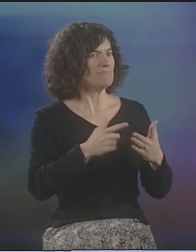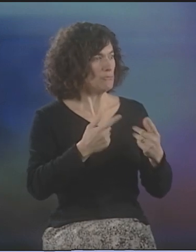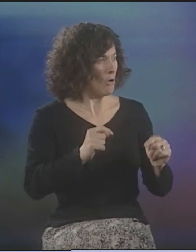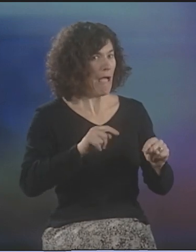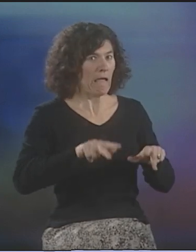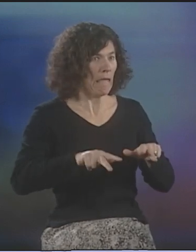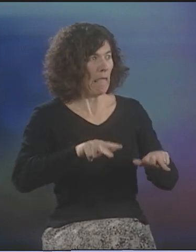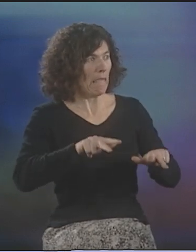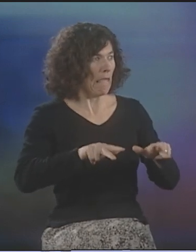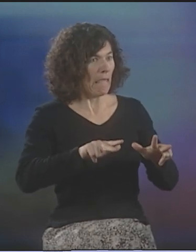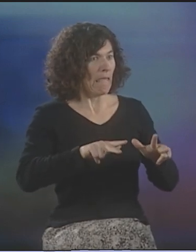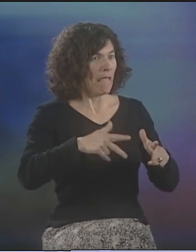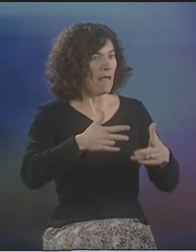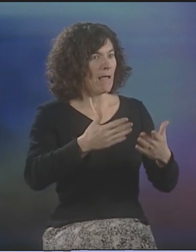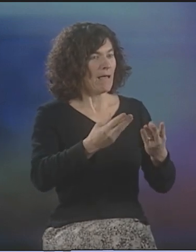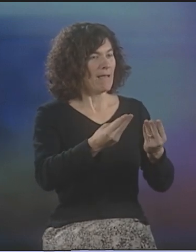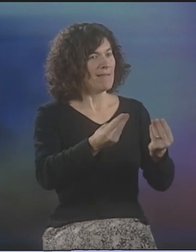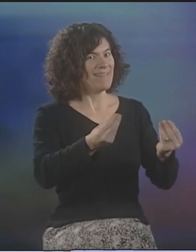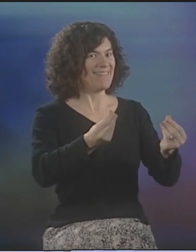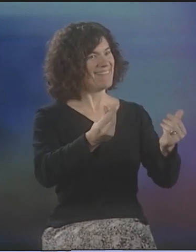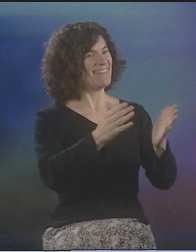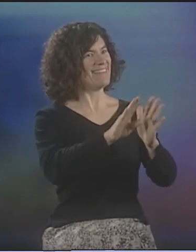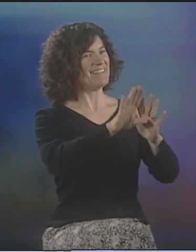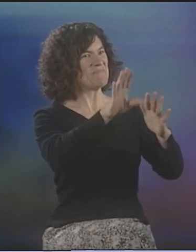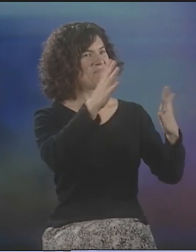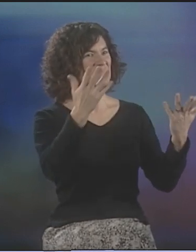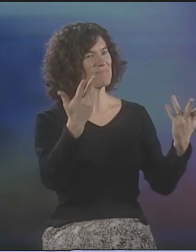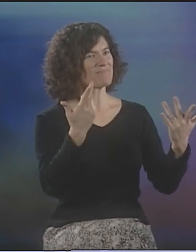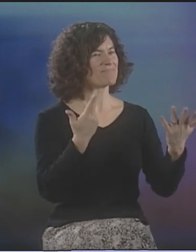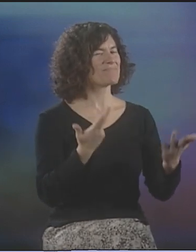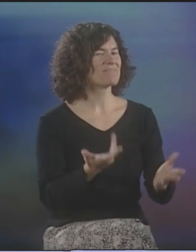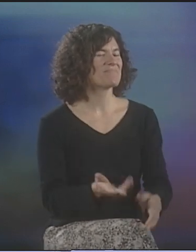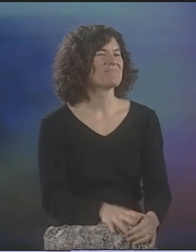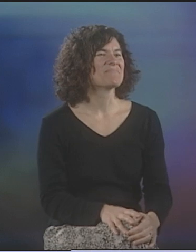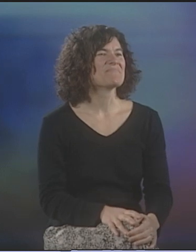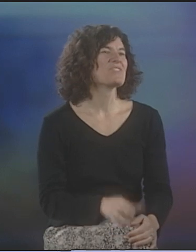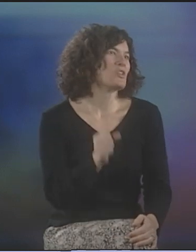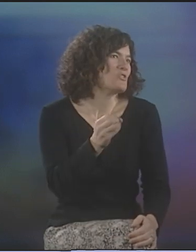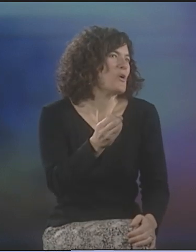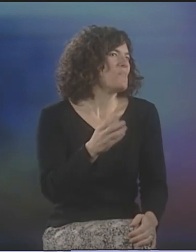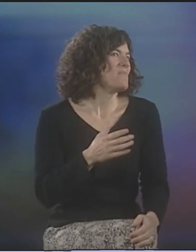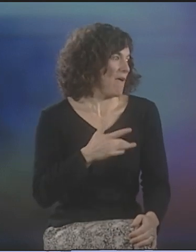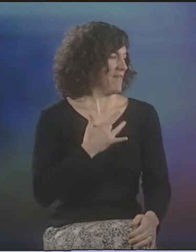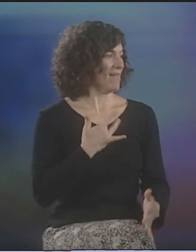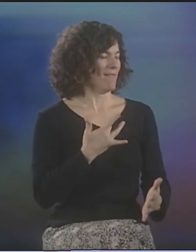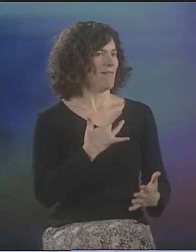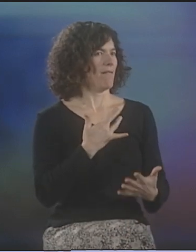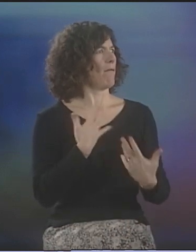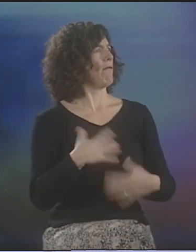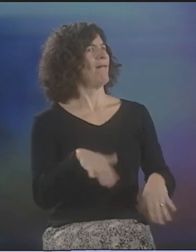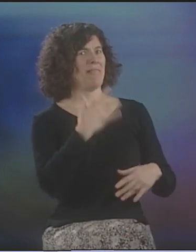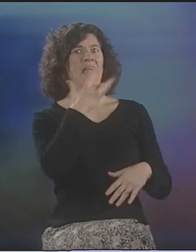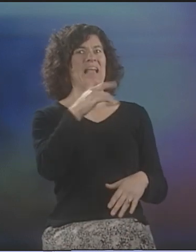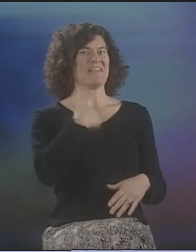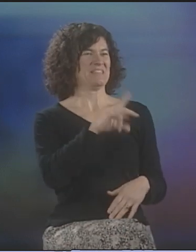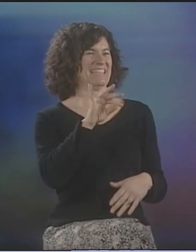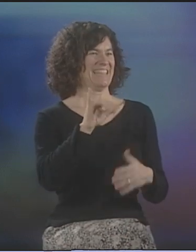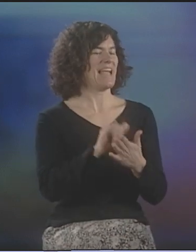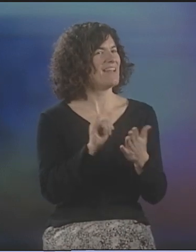AND TAKE BABY STEPS SOMETIMES, MAKE MISTAKES, BE A LITTLE AWKWARD, AND LATER ON, IT SMOOTHES OUT. THAT'S THE HOPE, ANYWAY. I FEEL SO LUCKY THAT I WAS PART OF THAT,